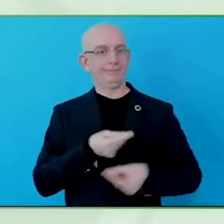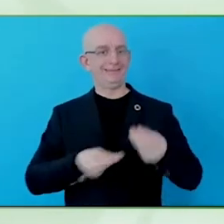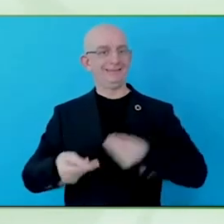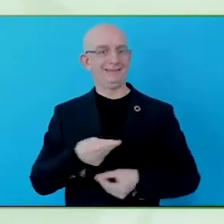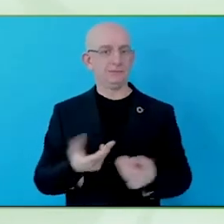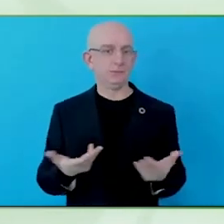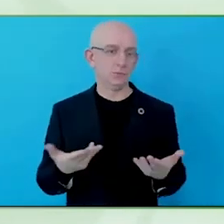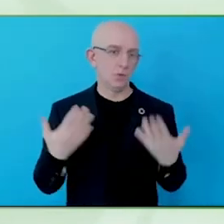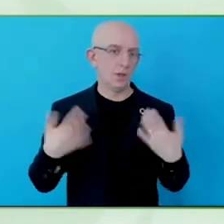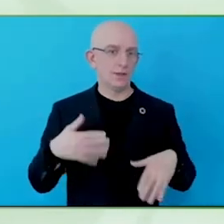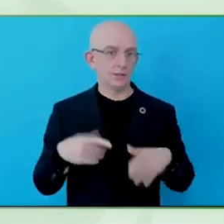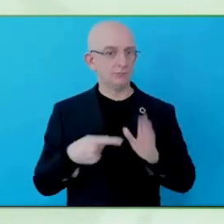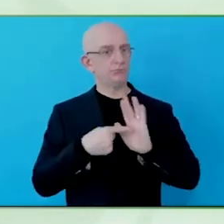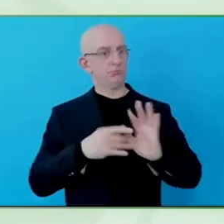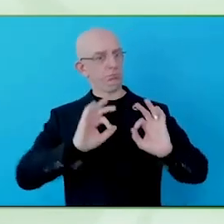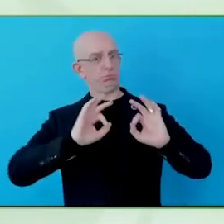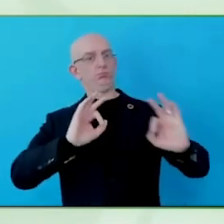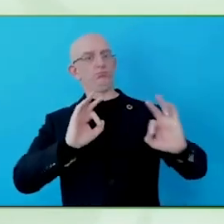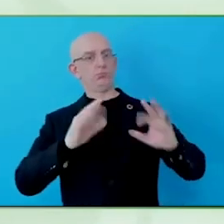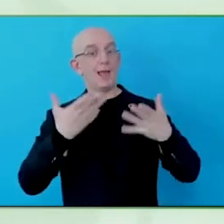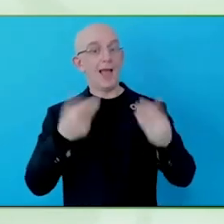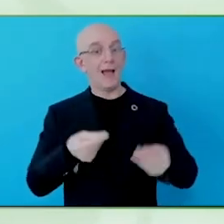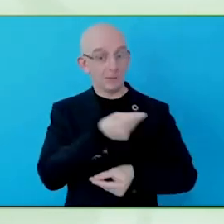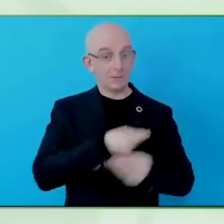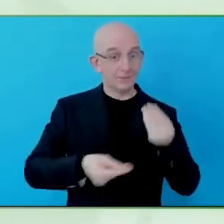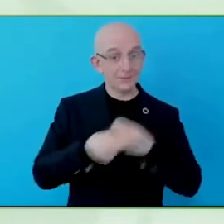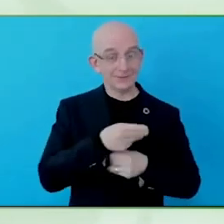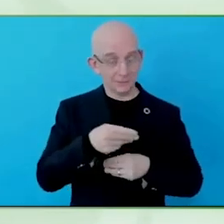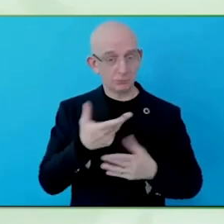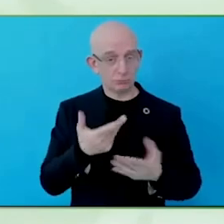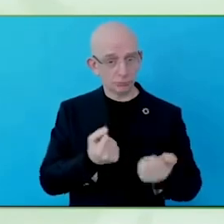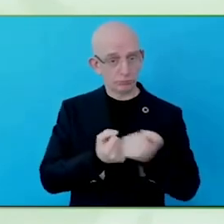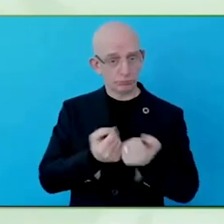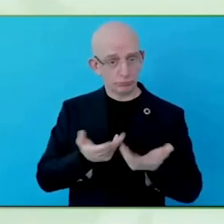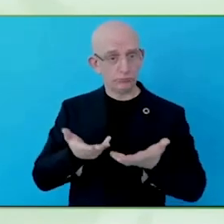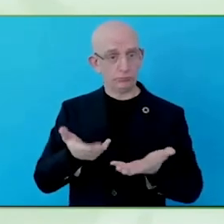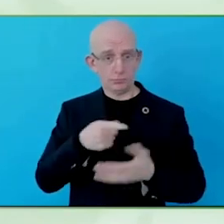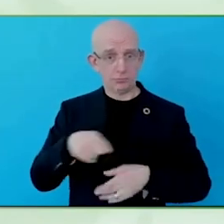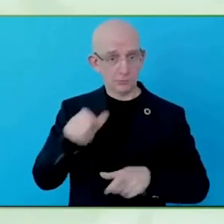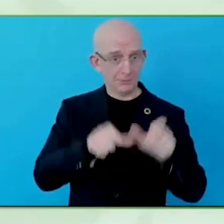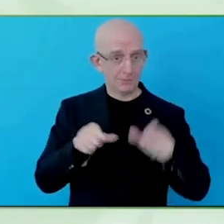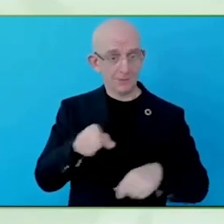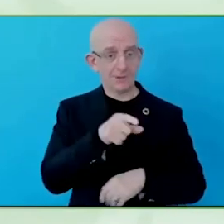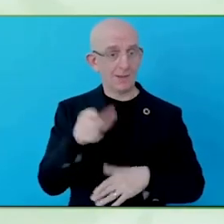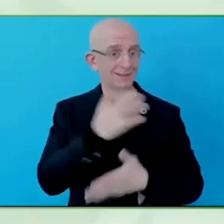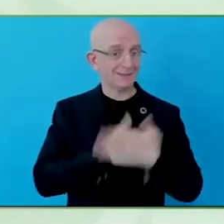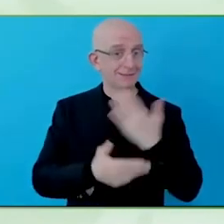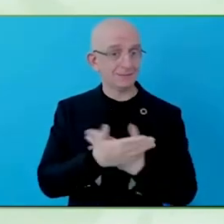Some of these things add up to us making progress, lots of different elements.